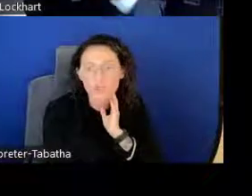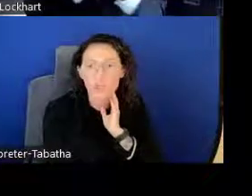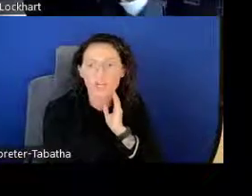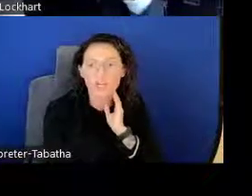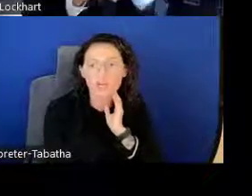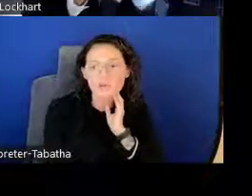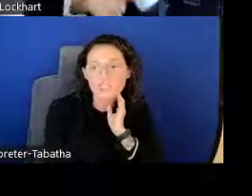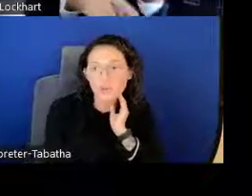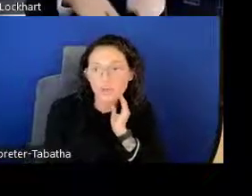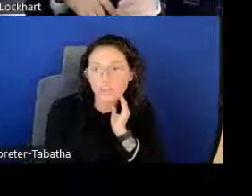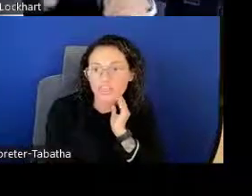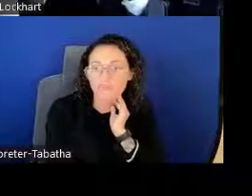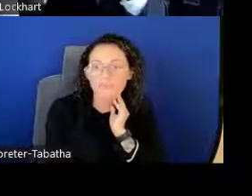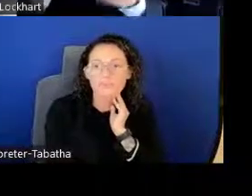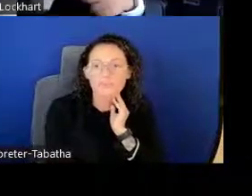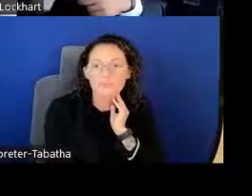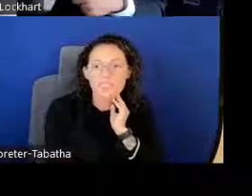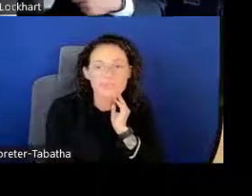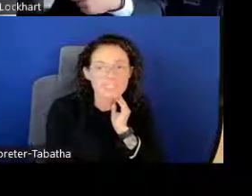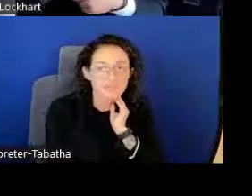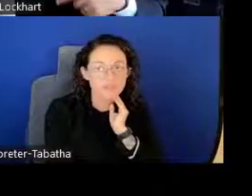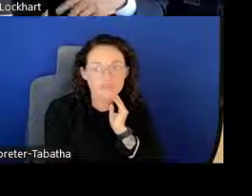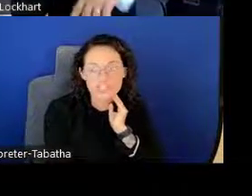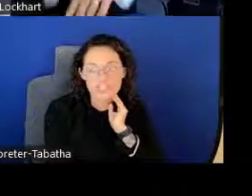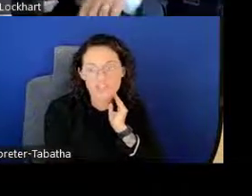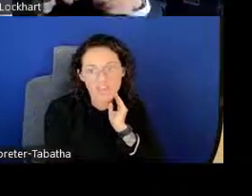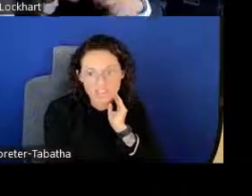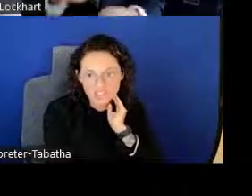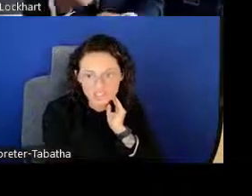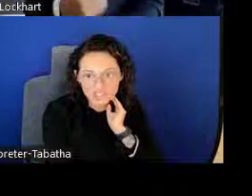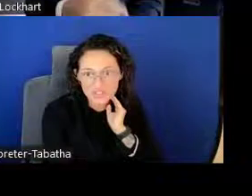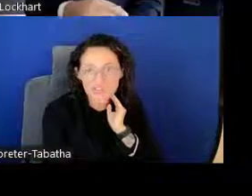would be working closely with, specific research factors.